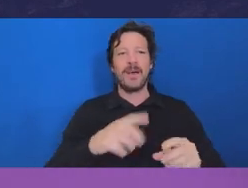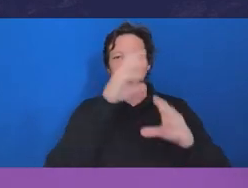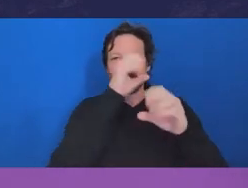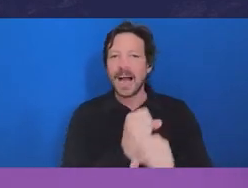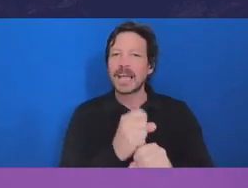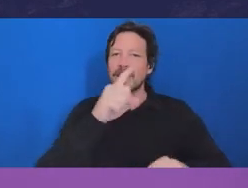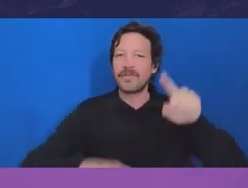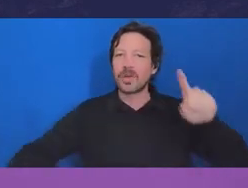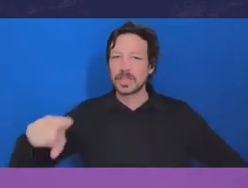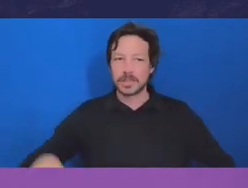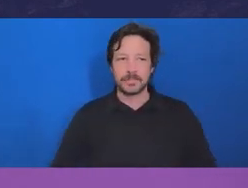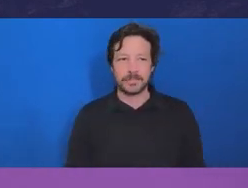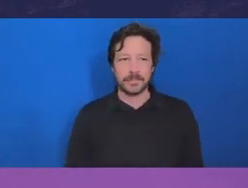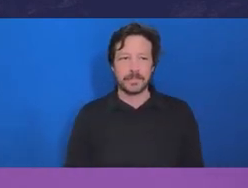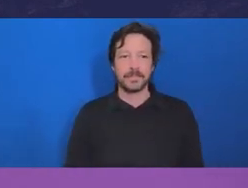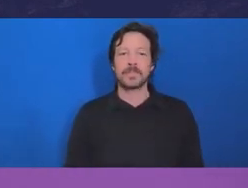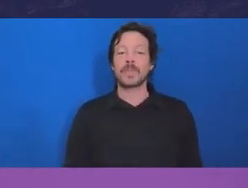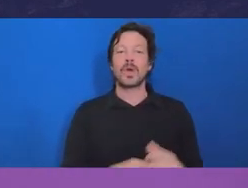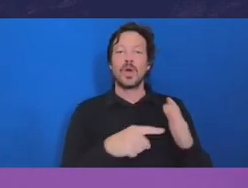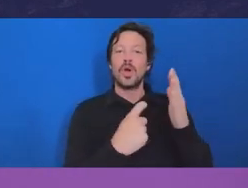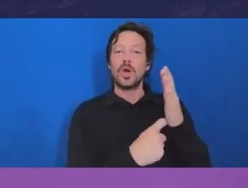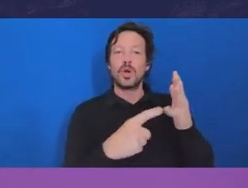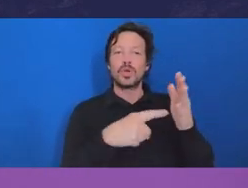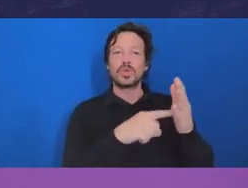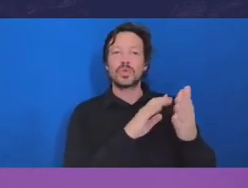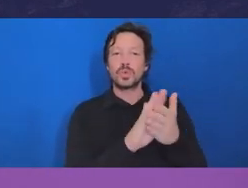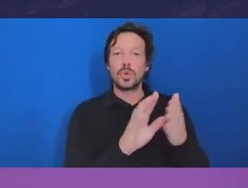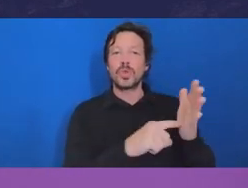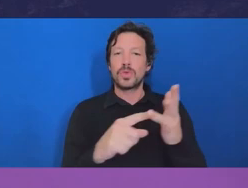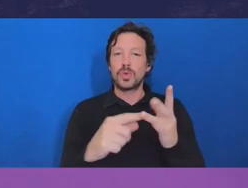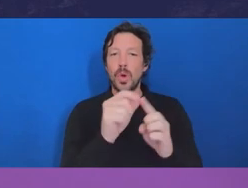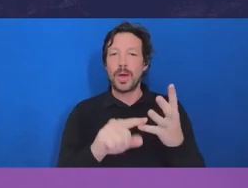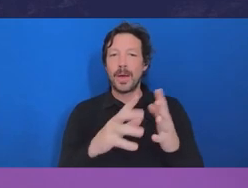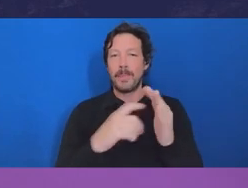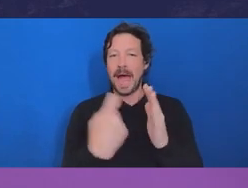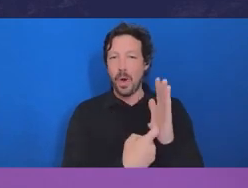If I come back to Truth toPower, I guess the thing that exercises me most in this equation